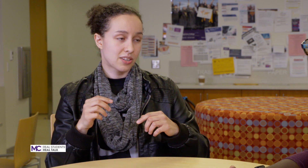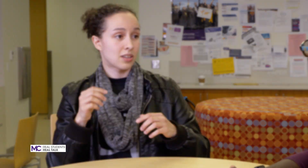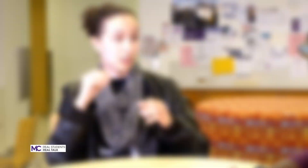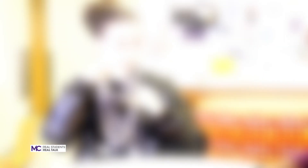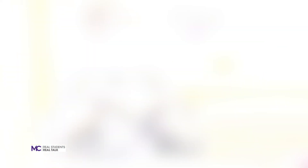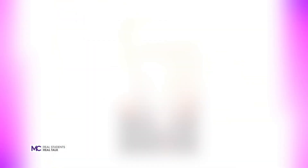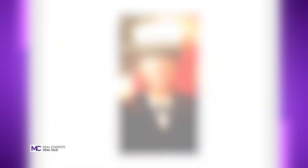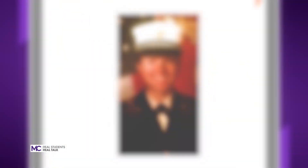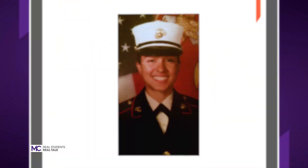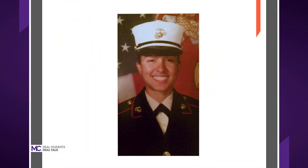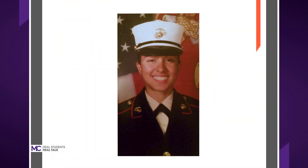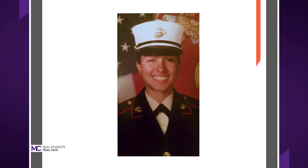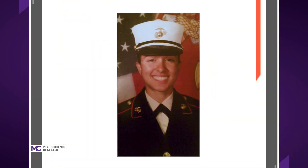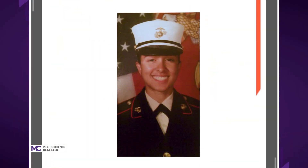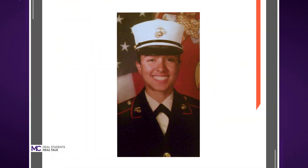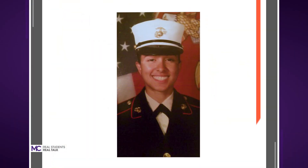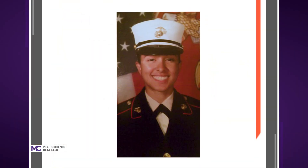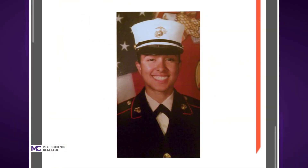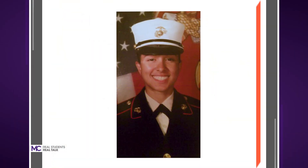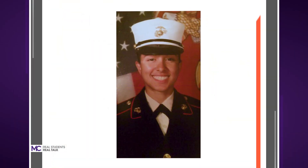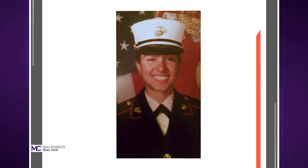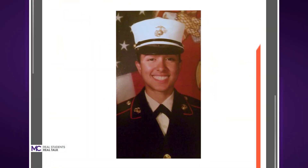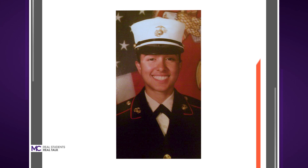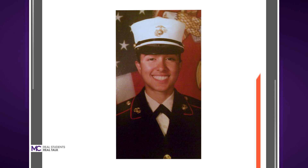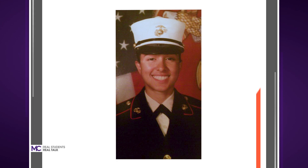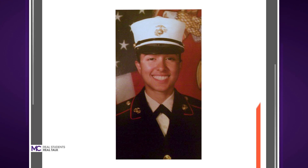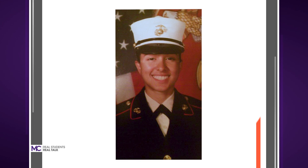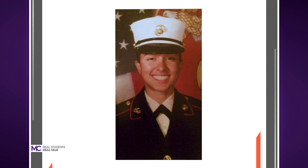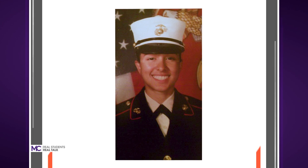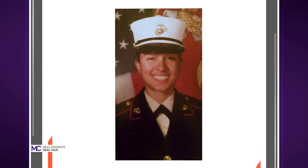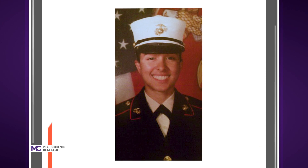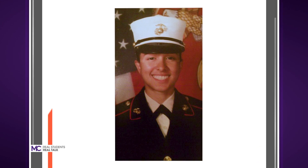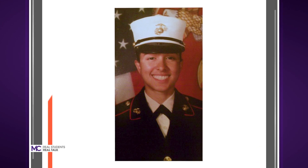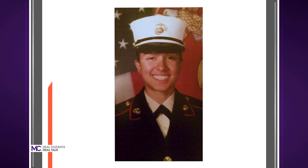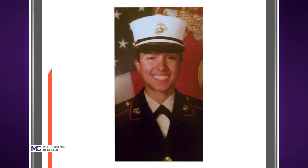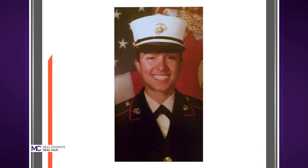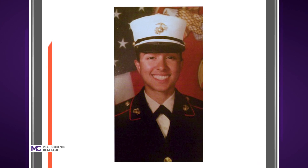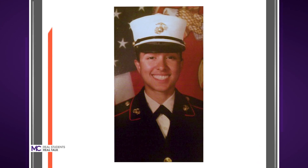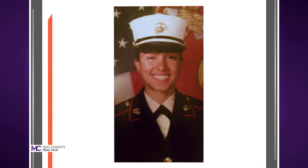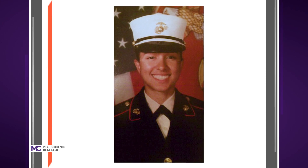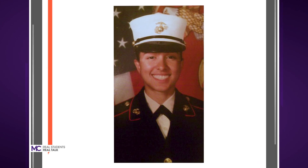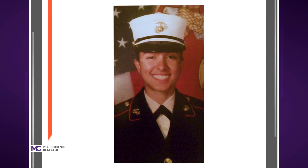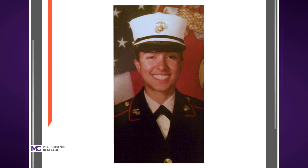the Marines military for four years